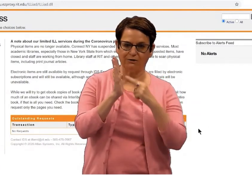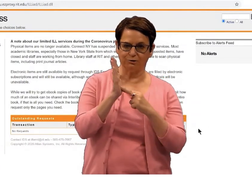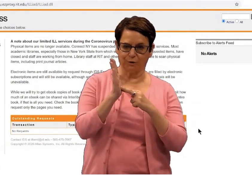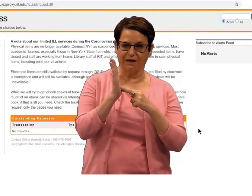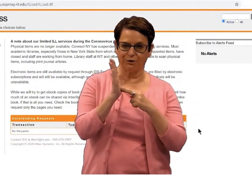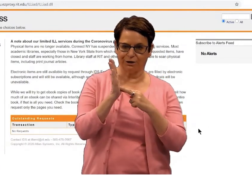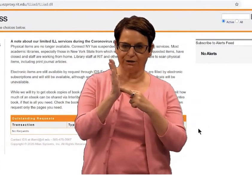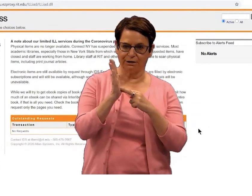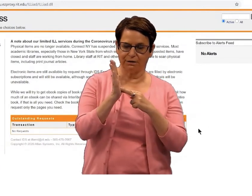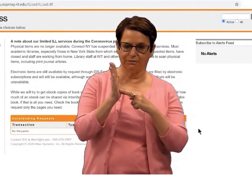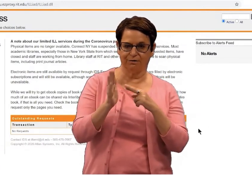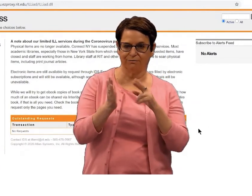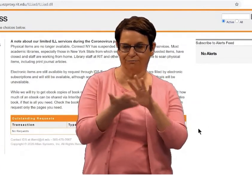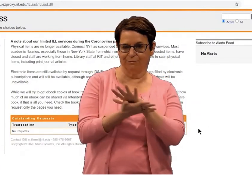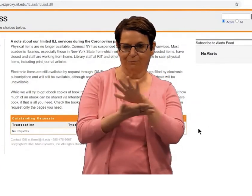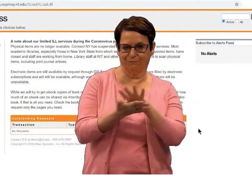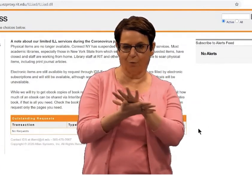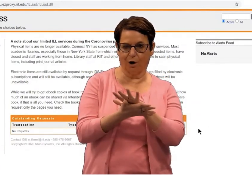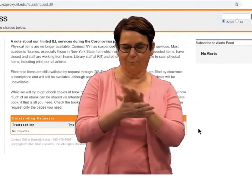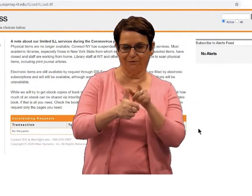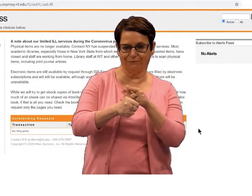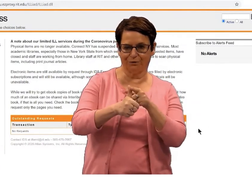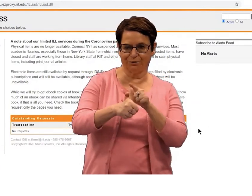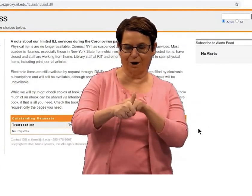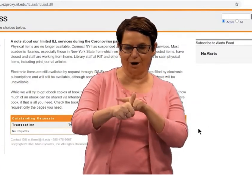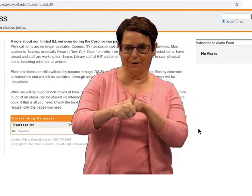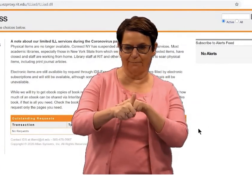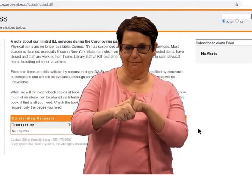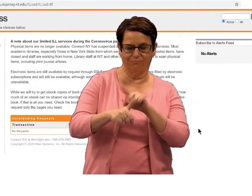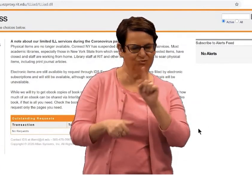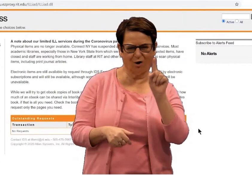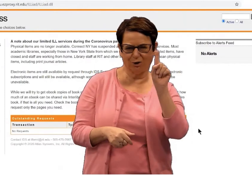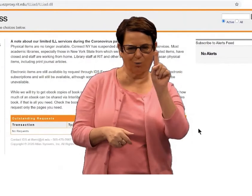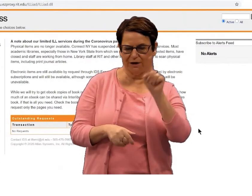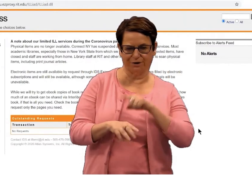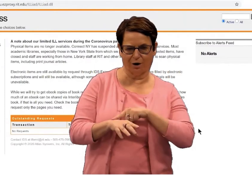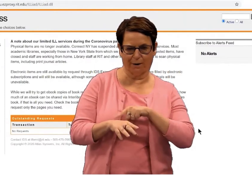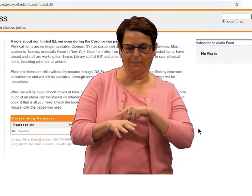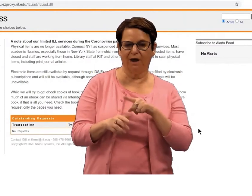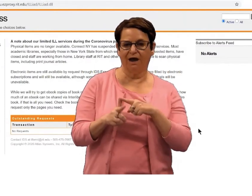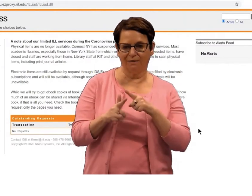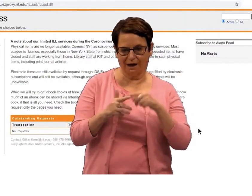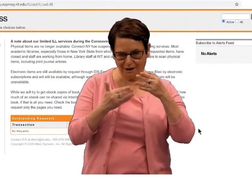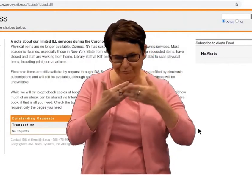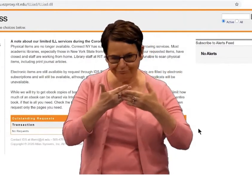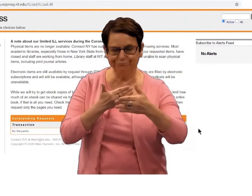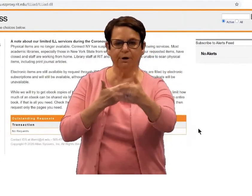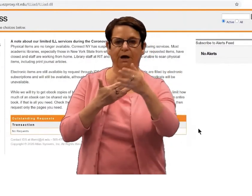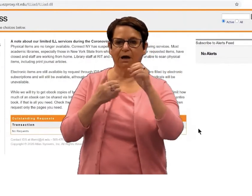need to fill out the registration form, just the first time. It's only one time.